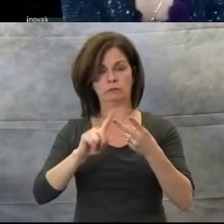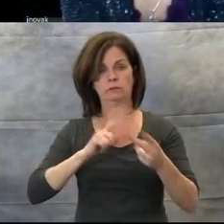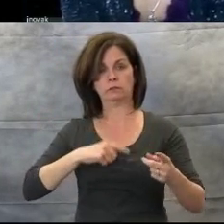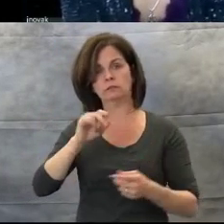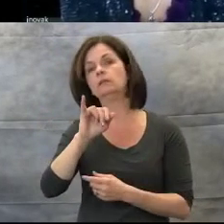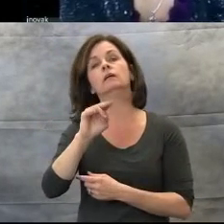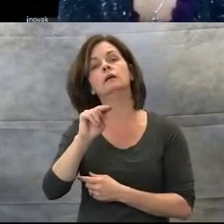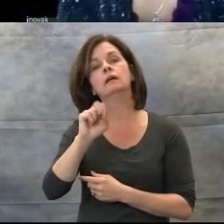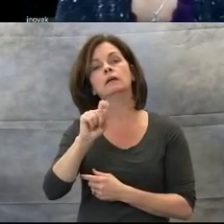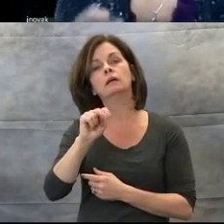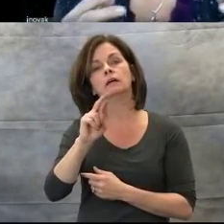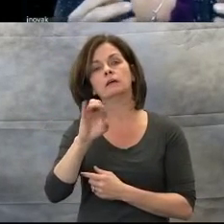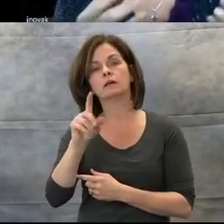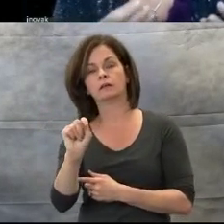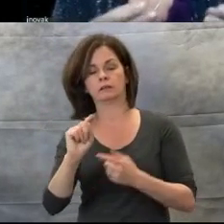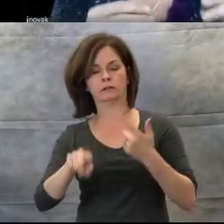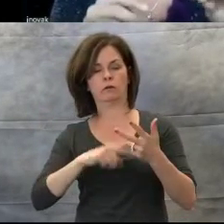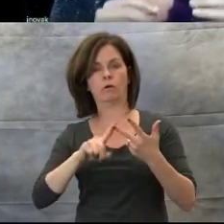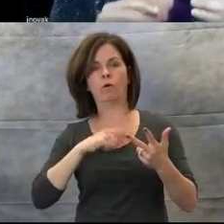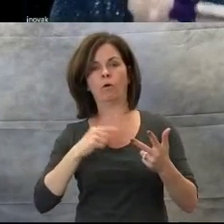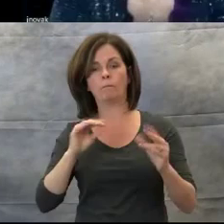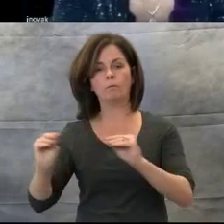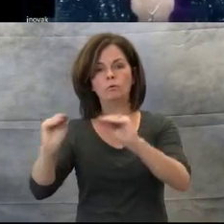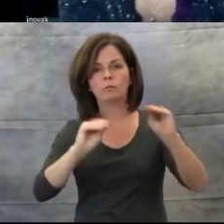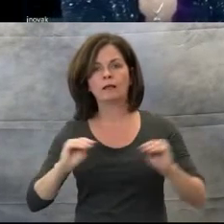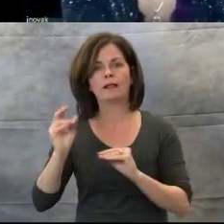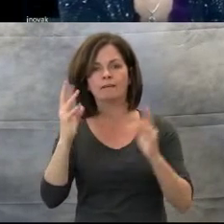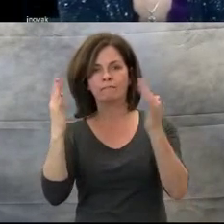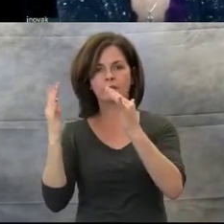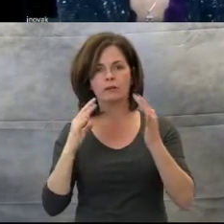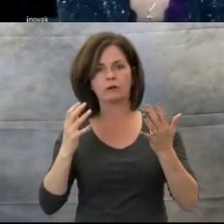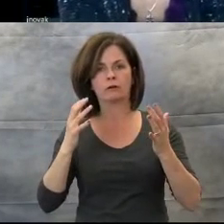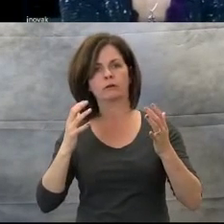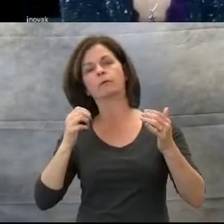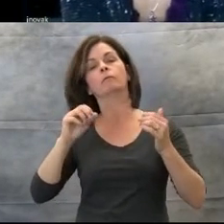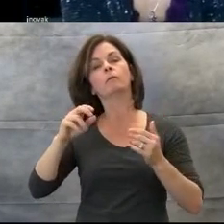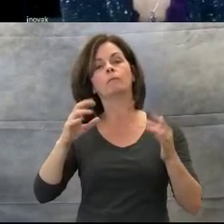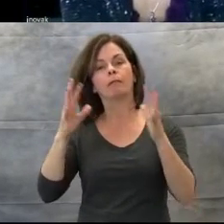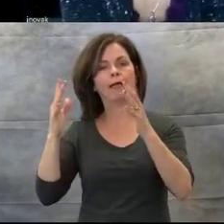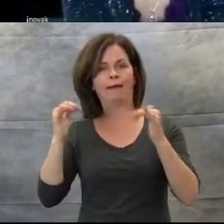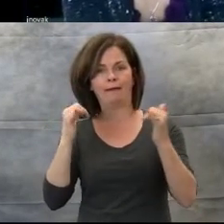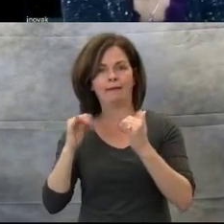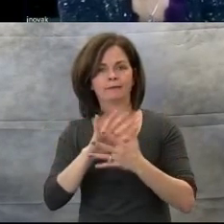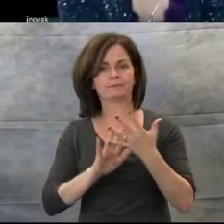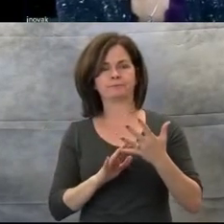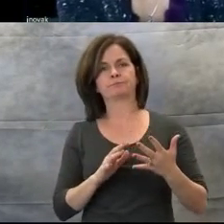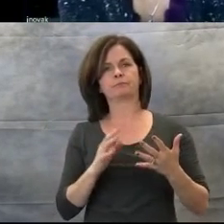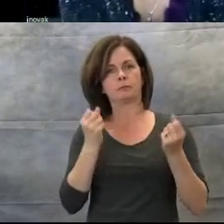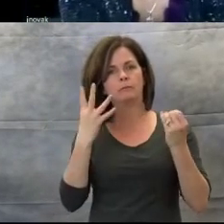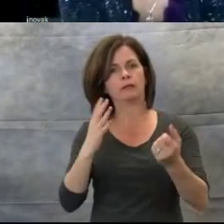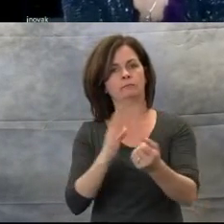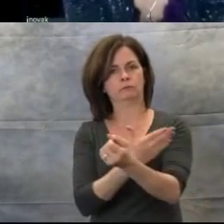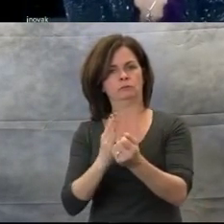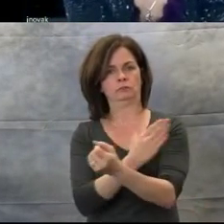There are a lot of songs that incorporate finger plays. It is important, when you're doing finger plays